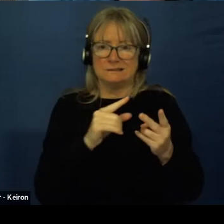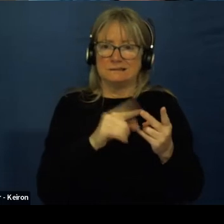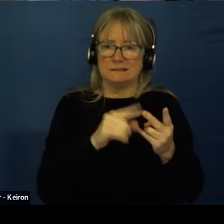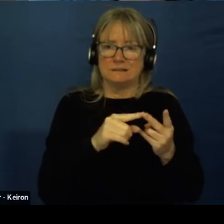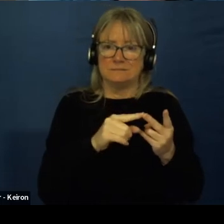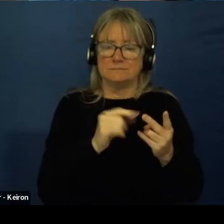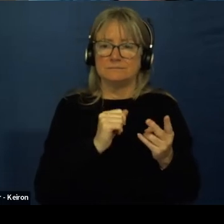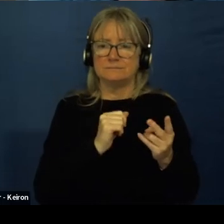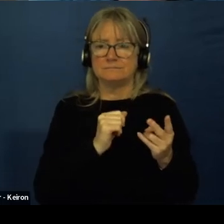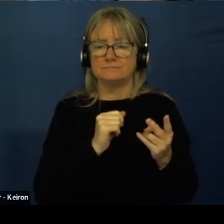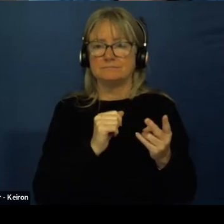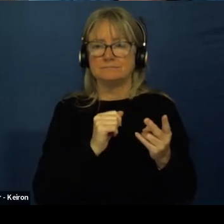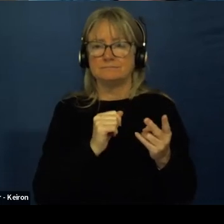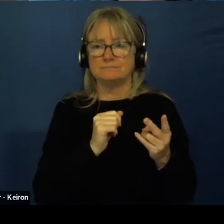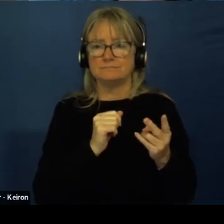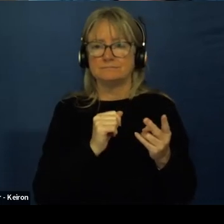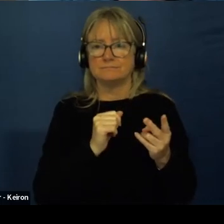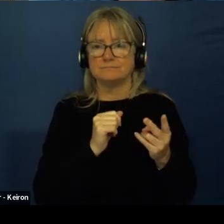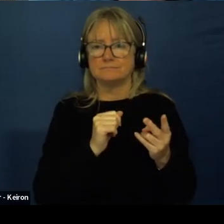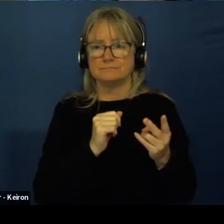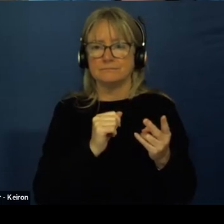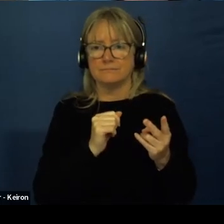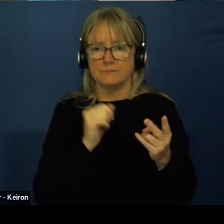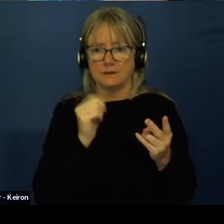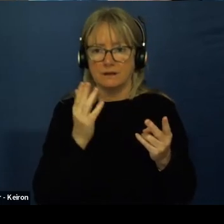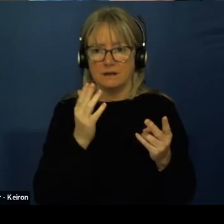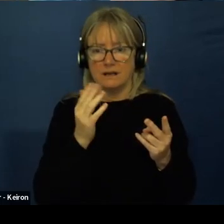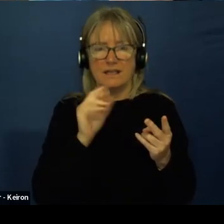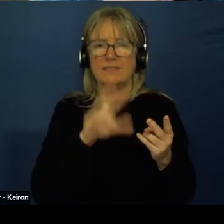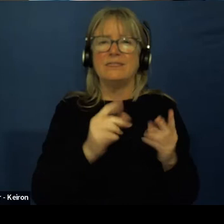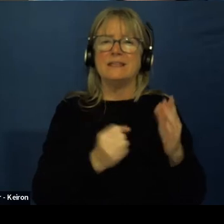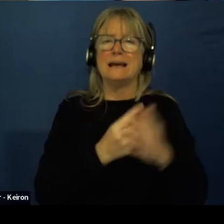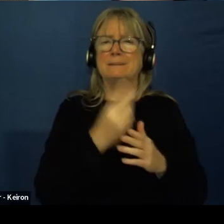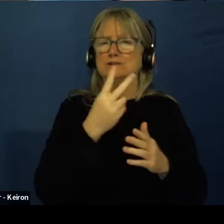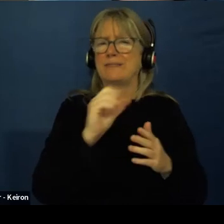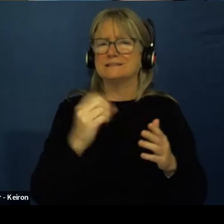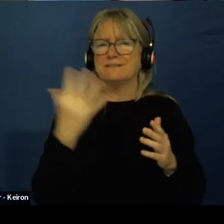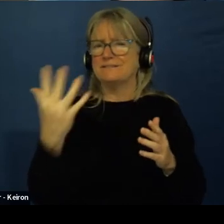If anyone is aware, I don't know if this still the same. This was in 2005.